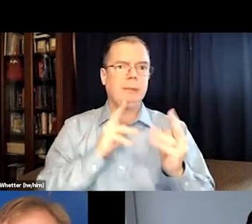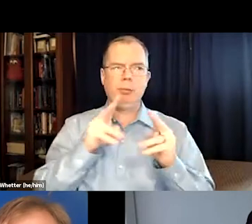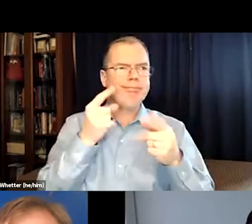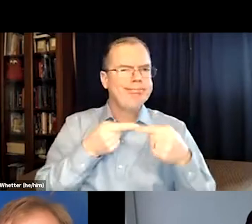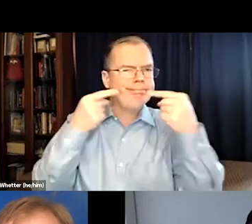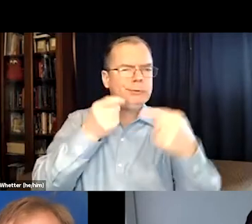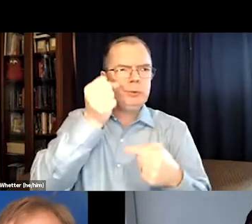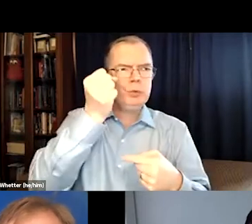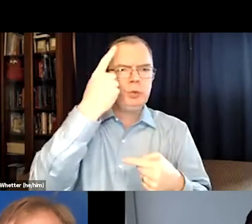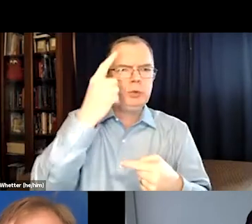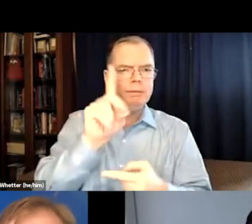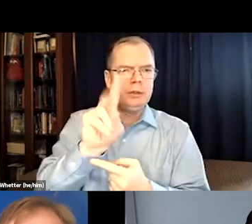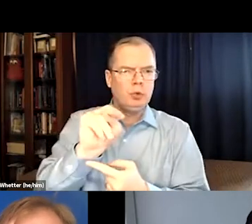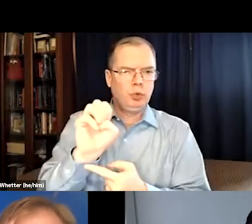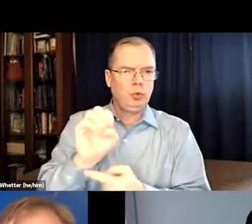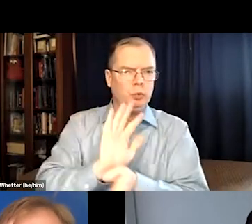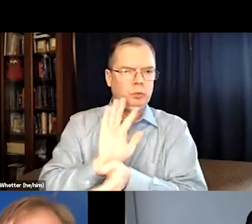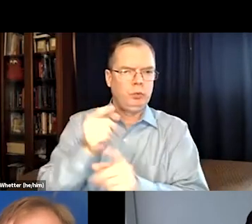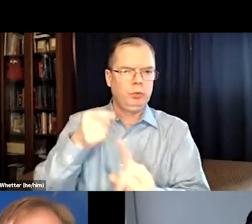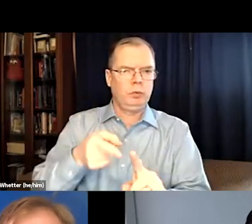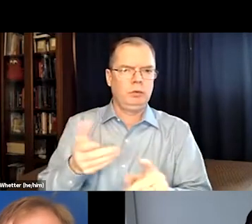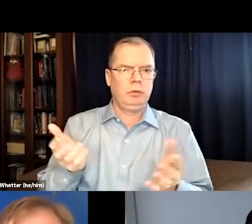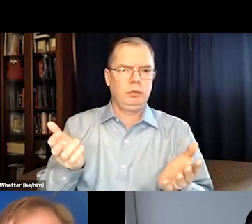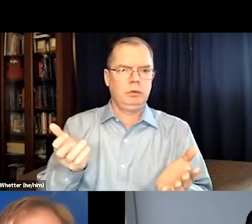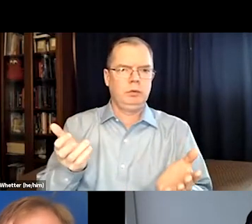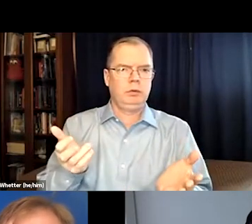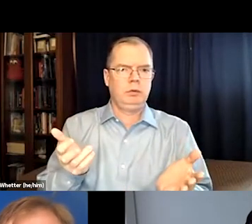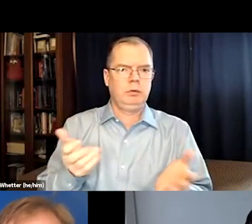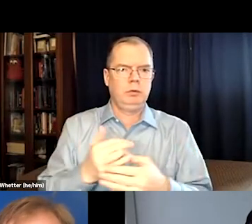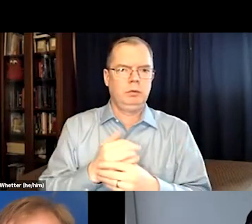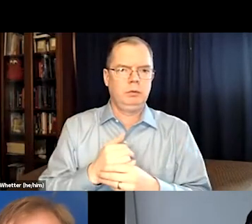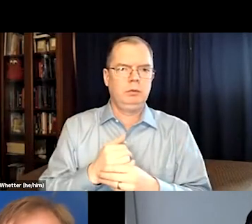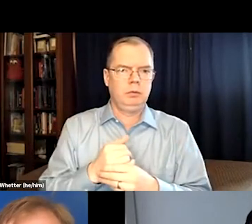Like Dune, for example. A lot of people really struggled to understand what was going on in Dune.